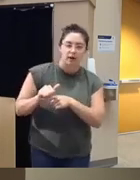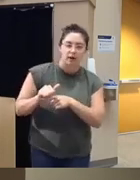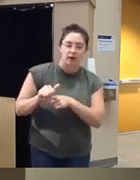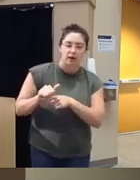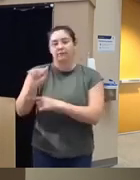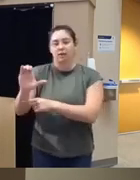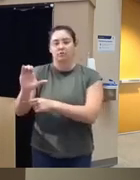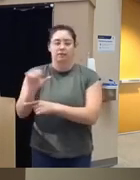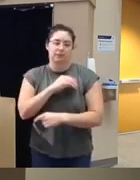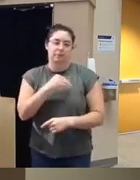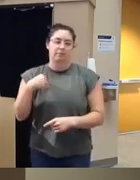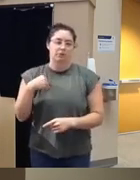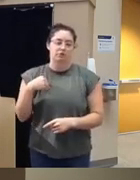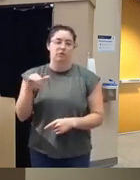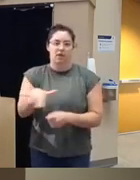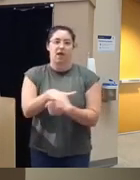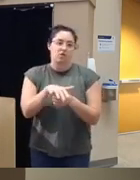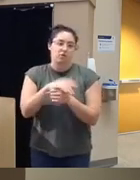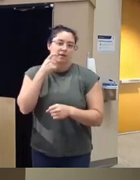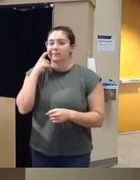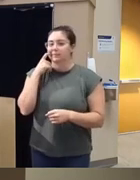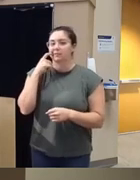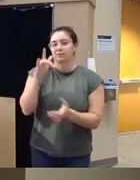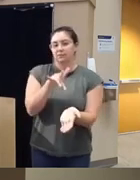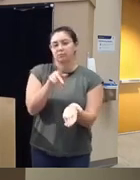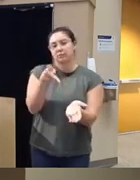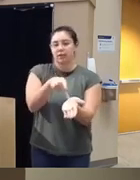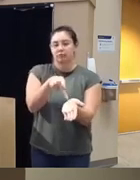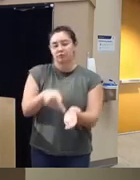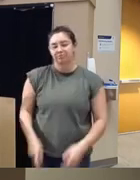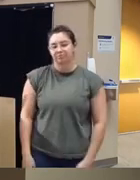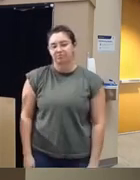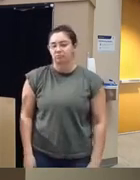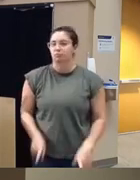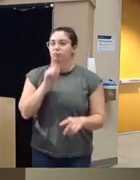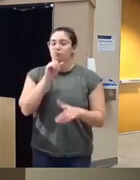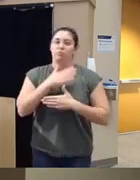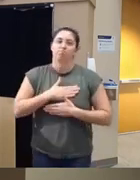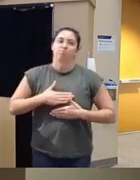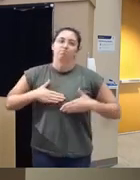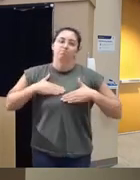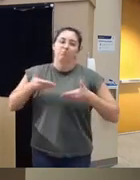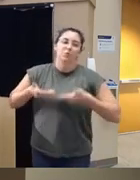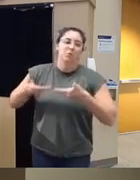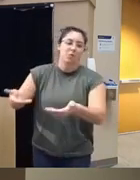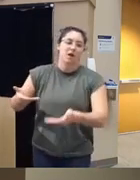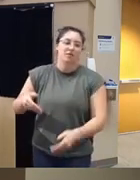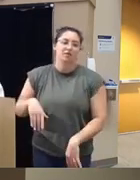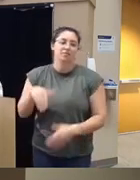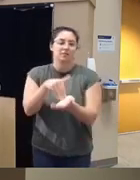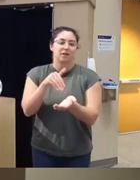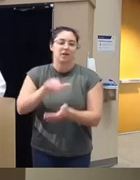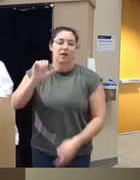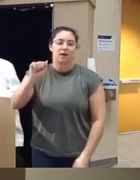members in in the area of addiction Psychiatry so it's a great pleasure to welcome Dr Caroline e